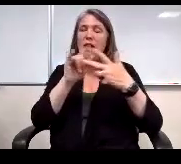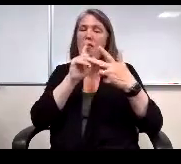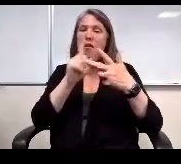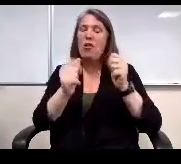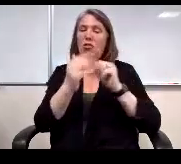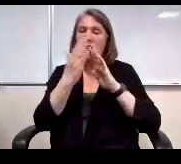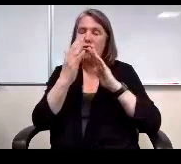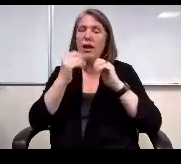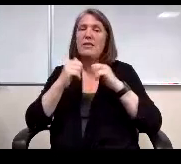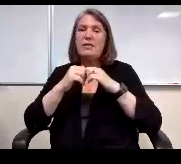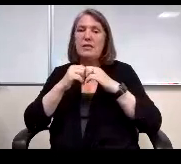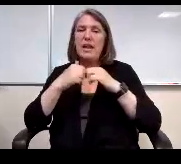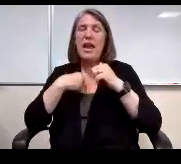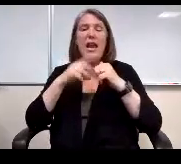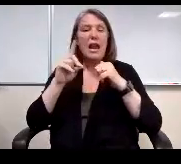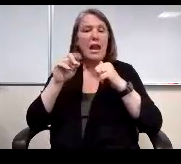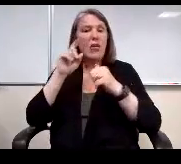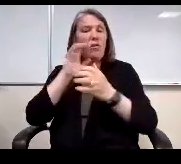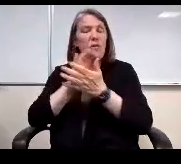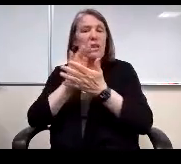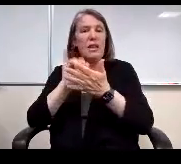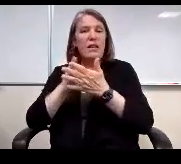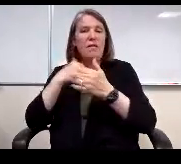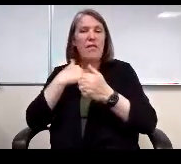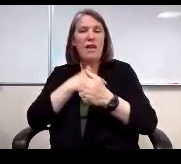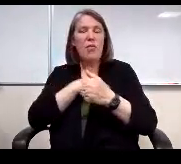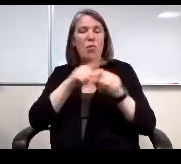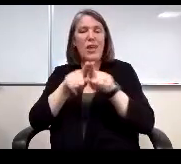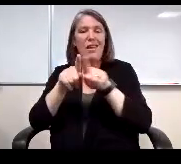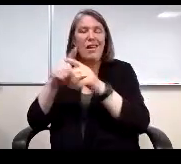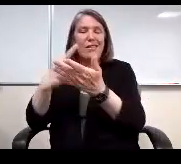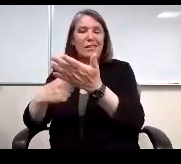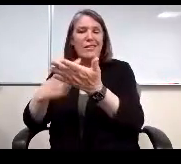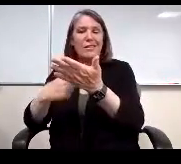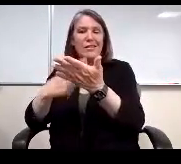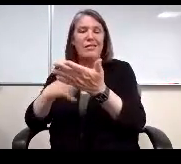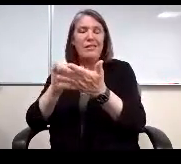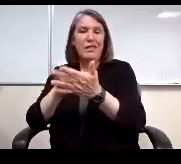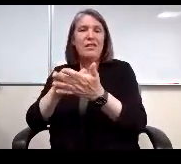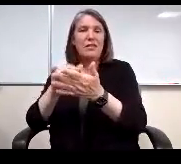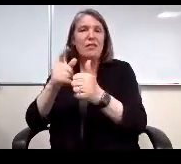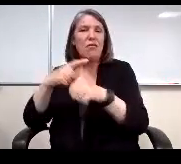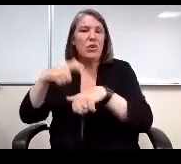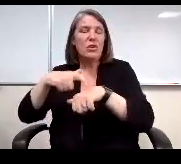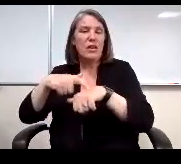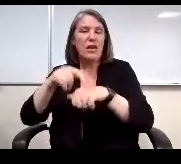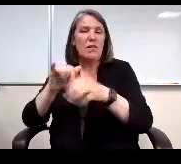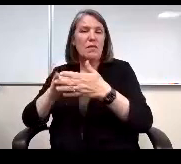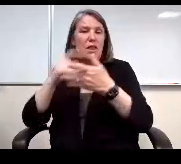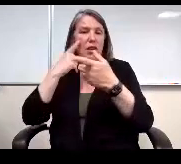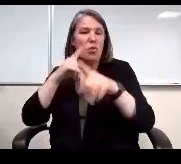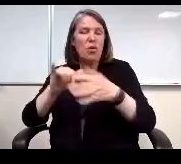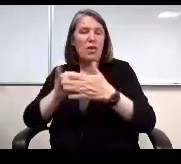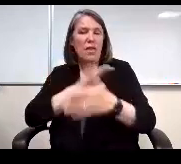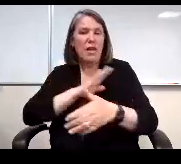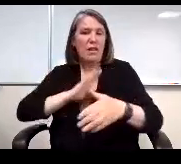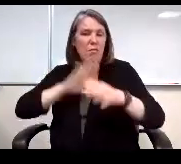And I do believe we, as we discussed this initially. Did agree that the board president?